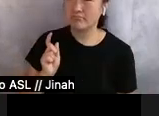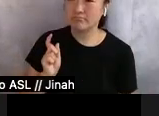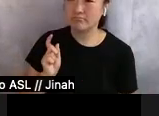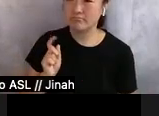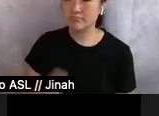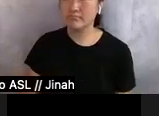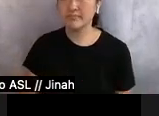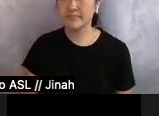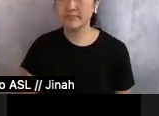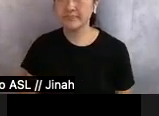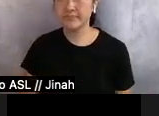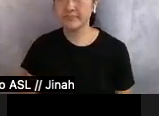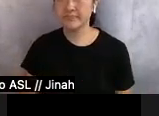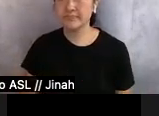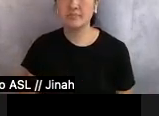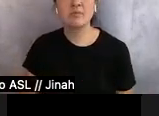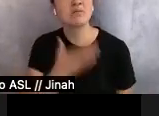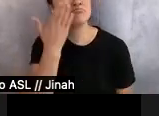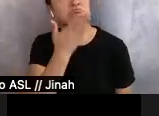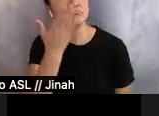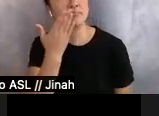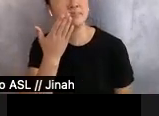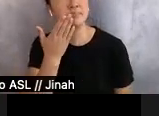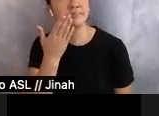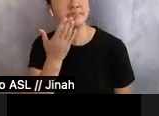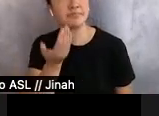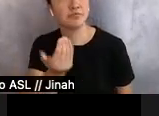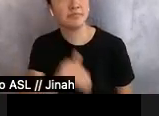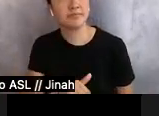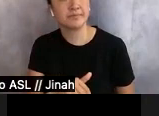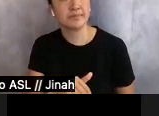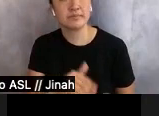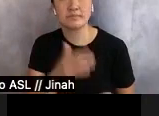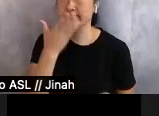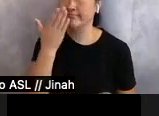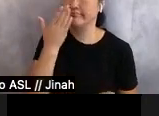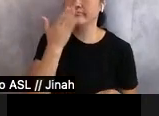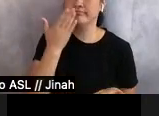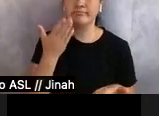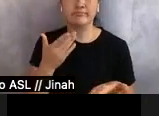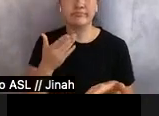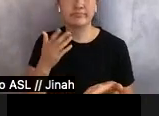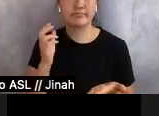"What do you smell?" Miss Satomi repeated. "Smell, smell, okay." Katrina took a breath.